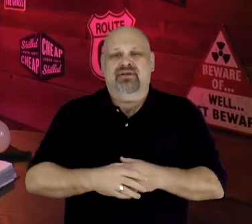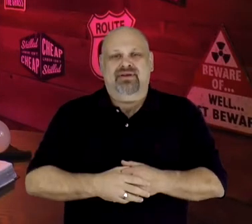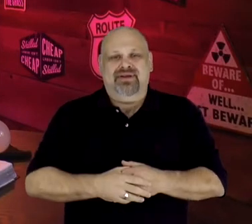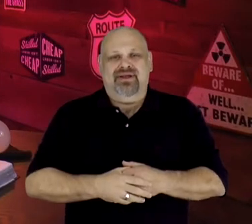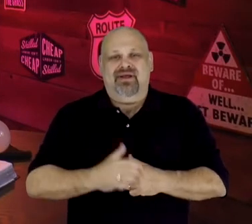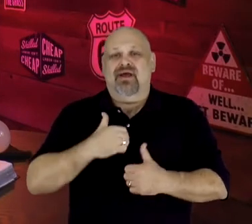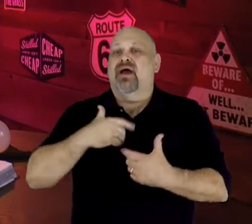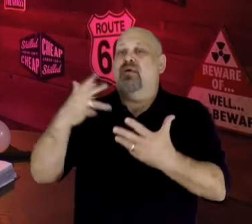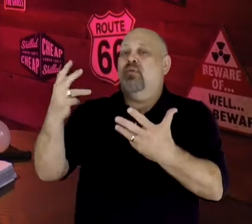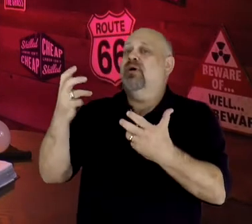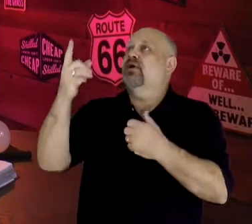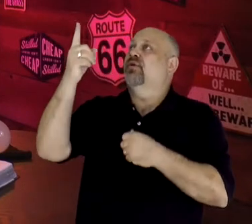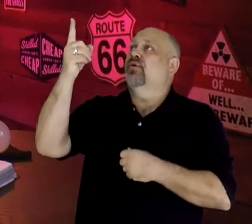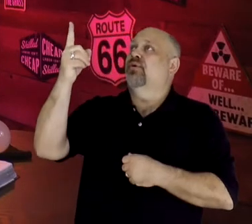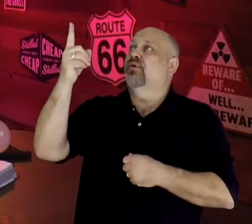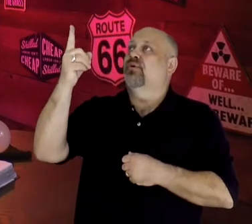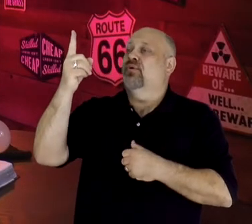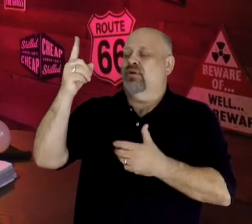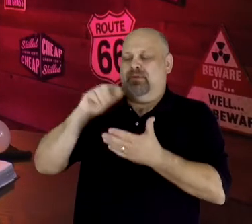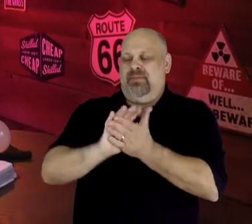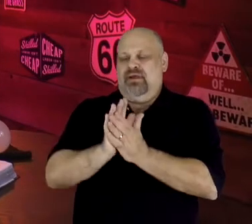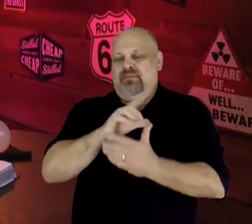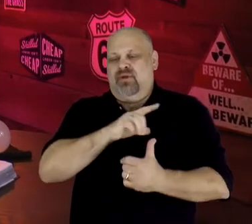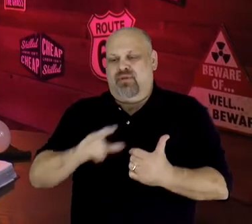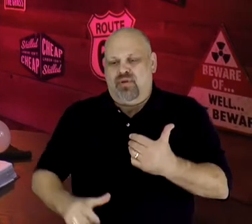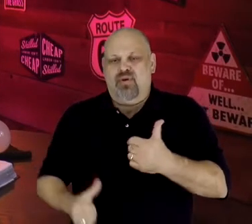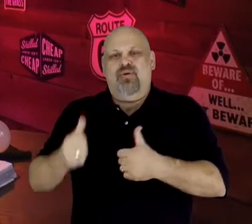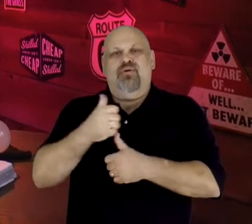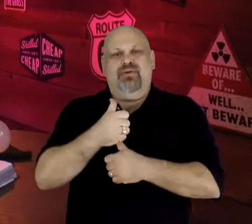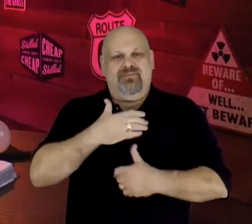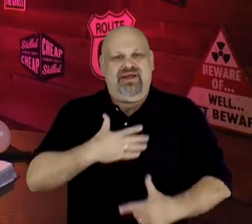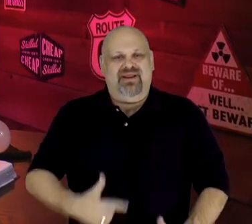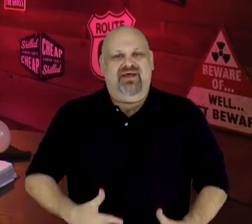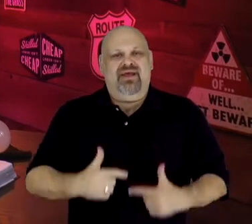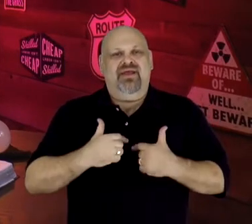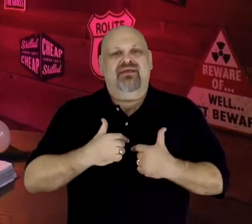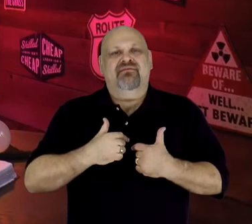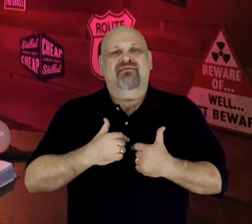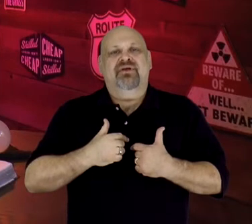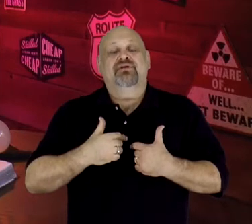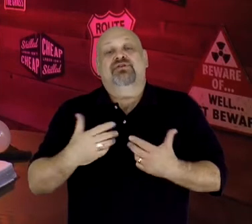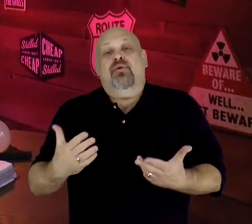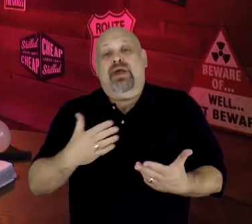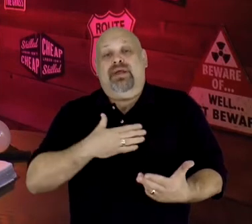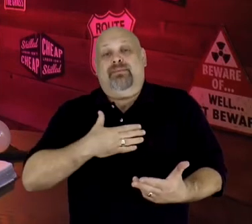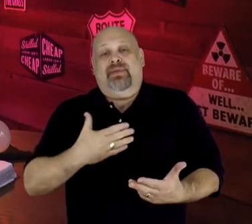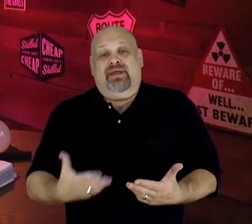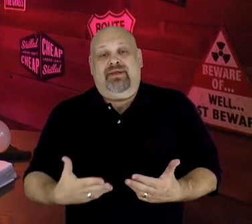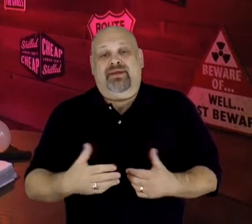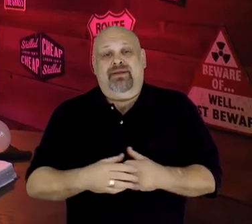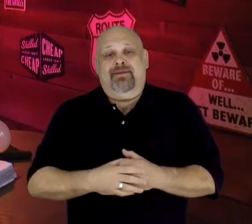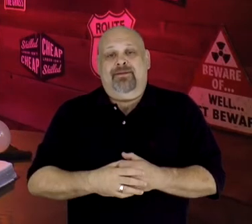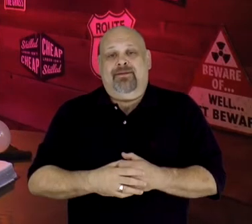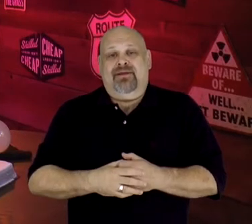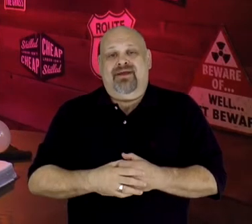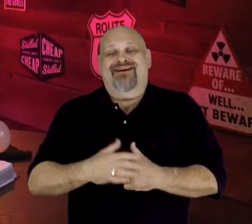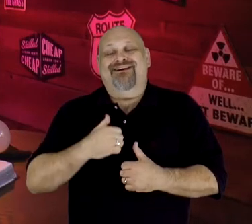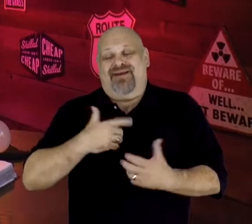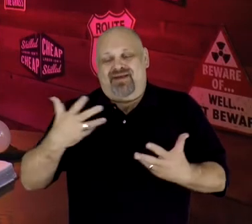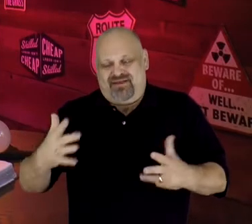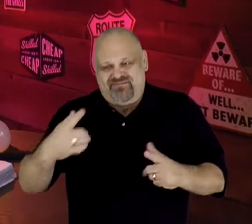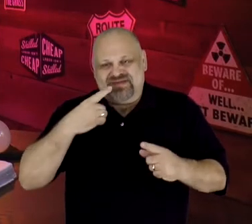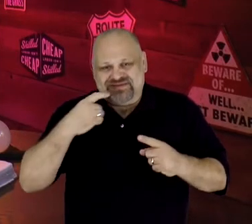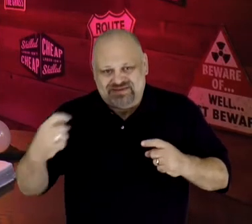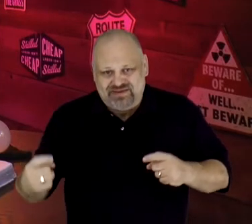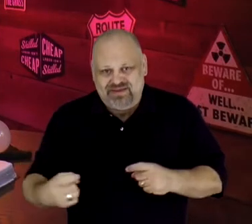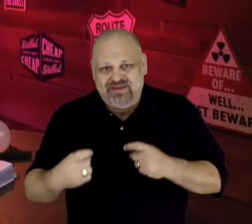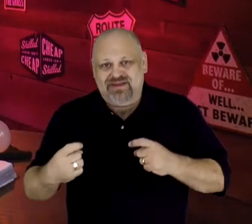and I want You...to be the Lord of my life... So I admit...that I have sinned...